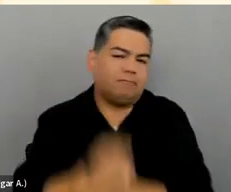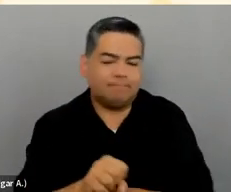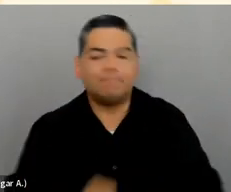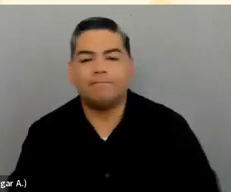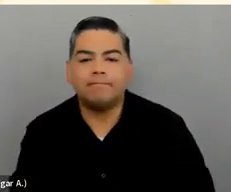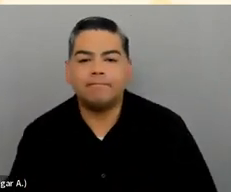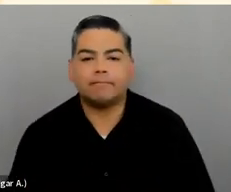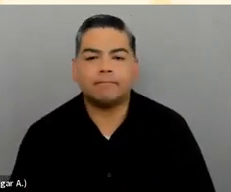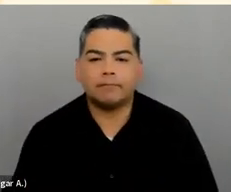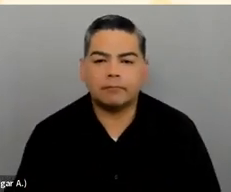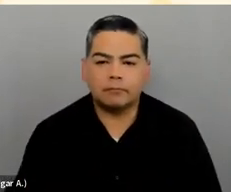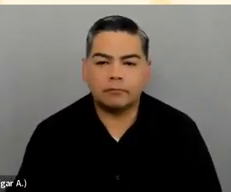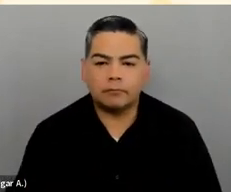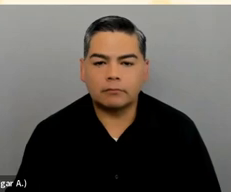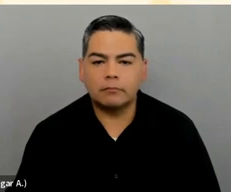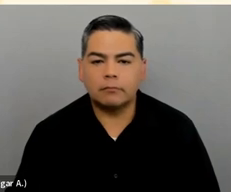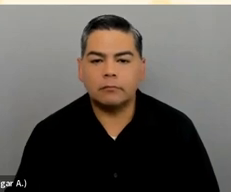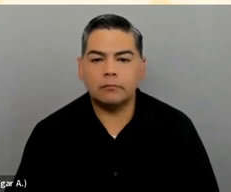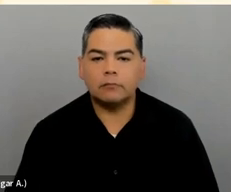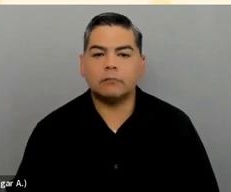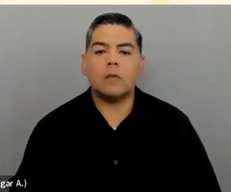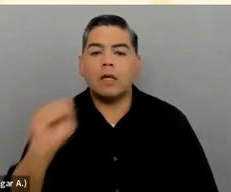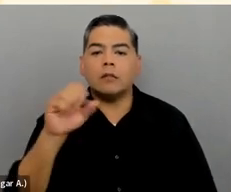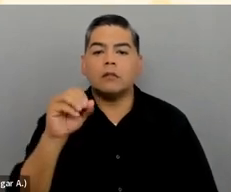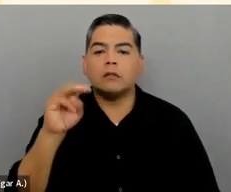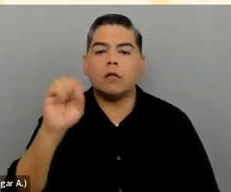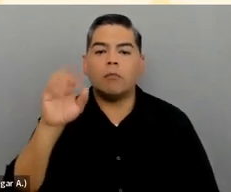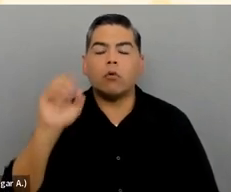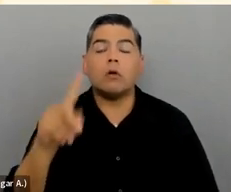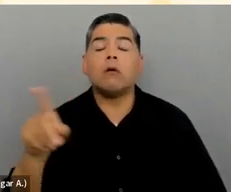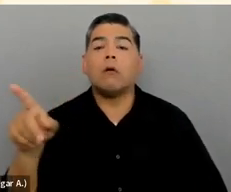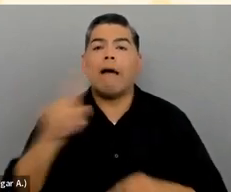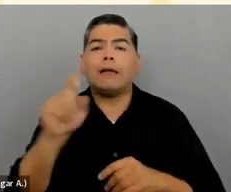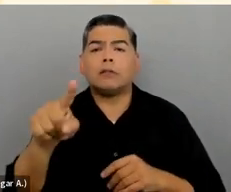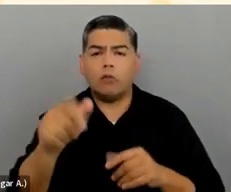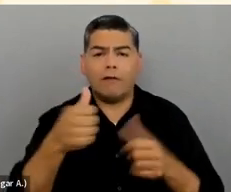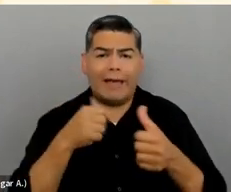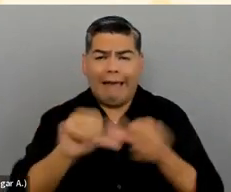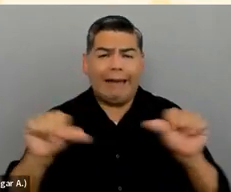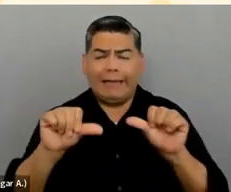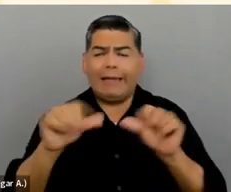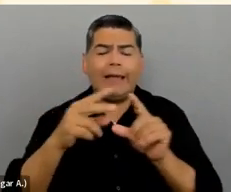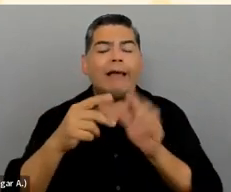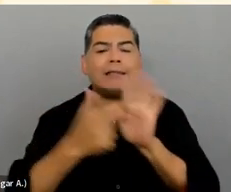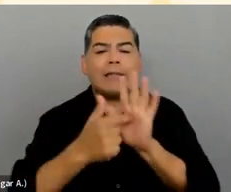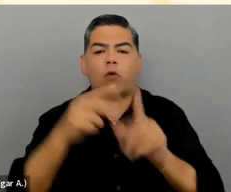Yes. Question from Sambor [phonetic]: Do you have any examples of tools like Hemingway app for languages other than English?